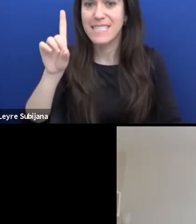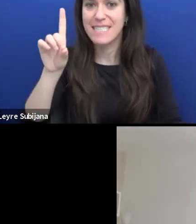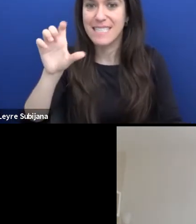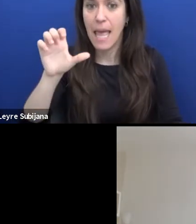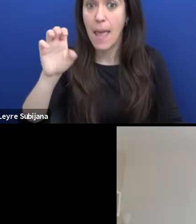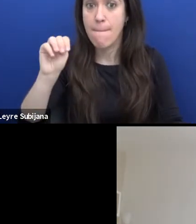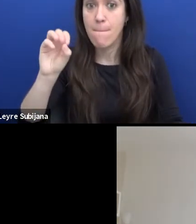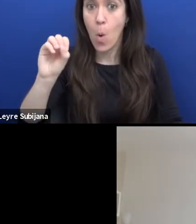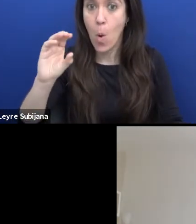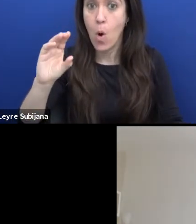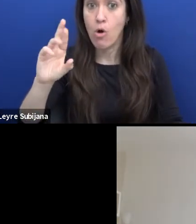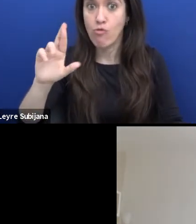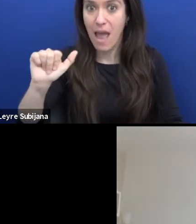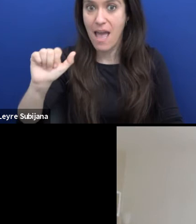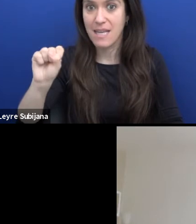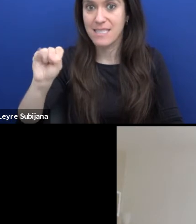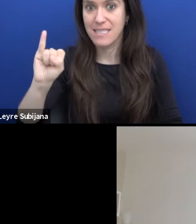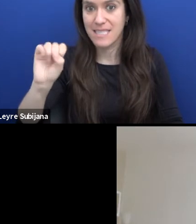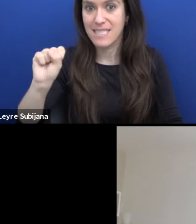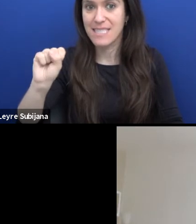as part of the Young Europe Festival.